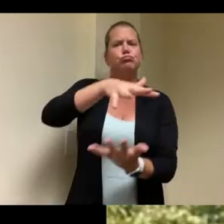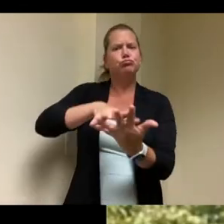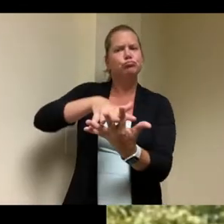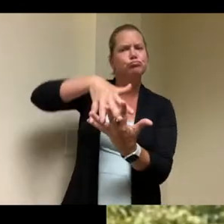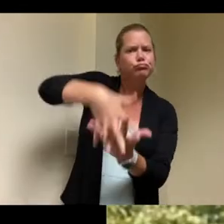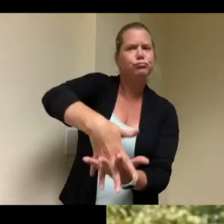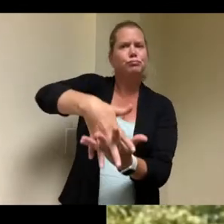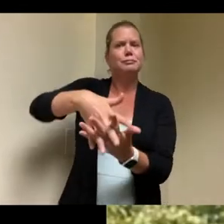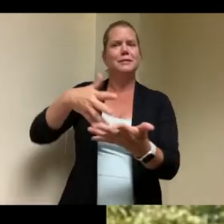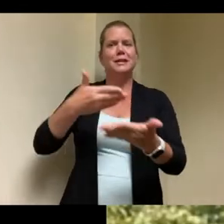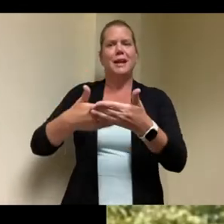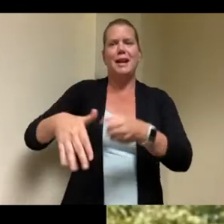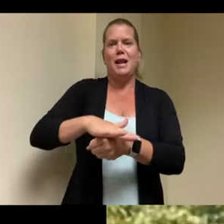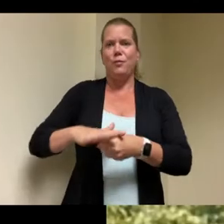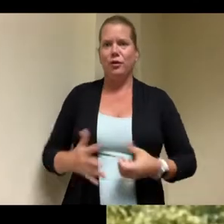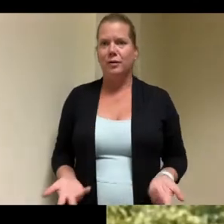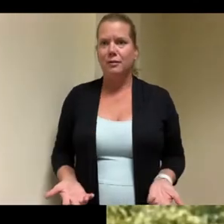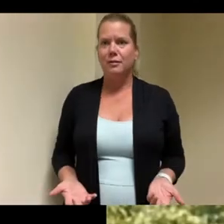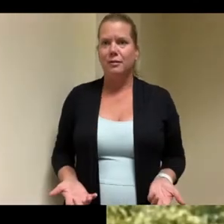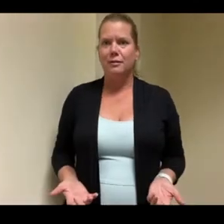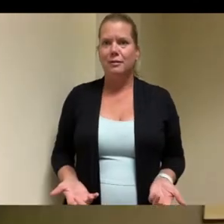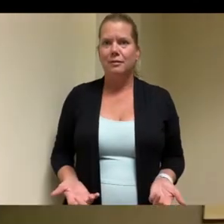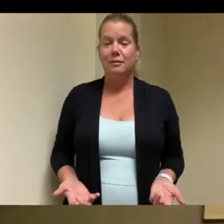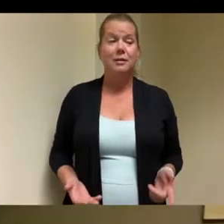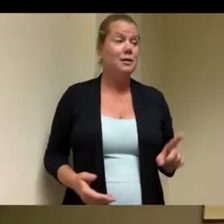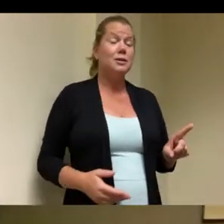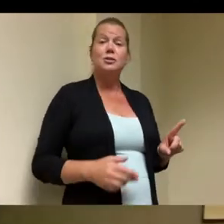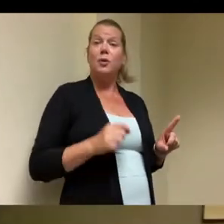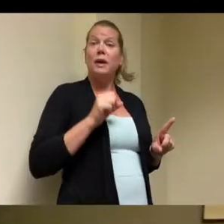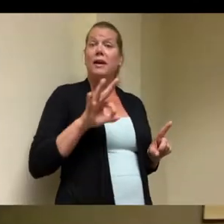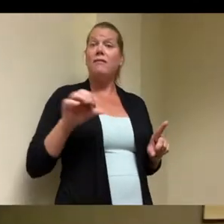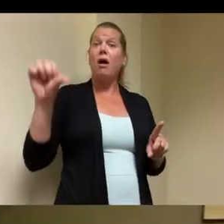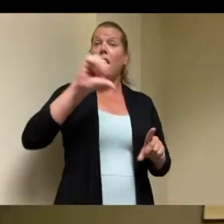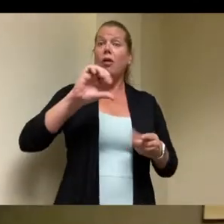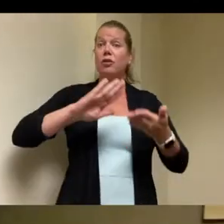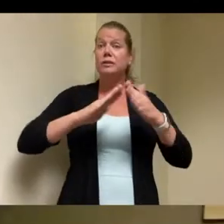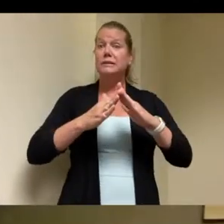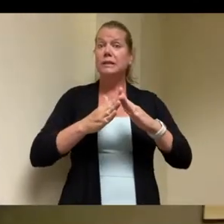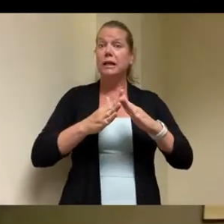jim's job would be that much easier um and so again quincy is leading the